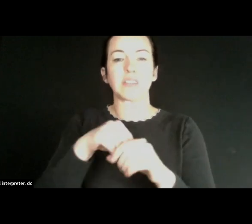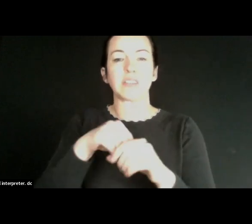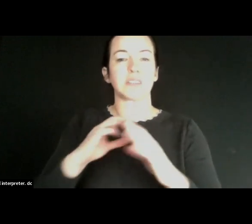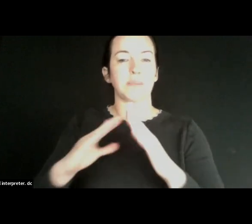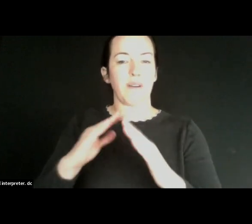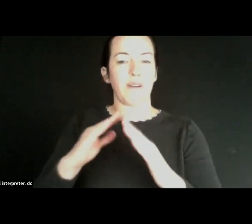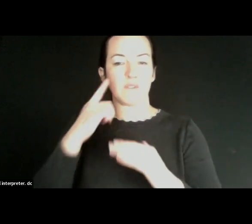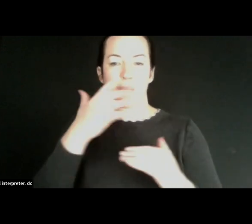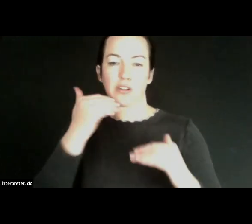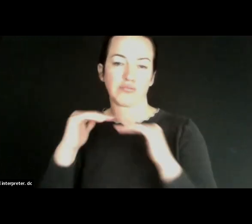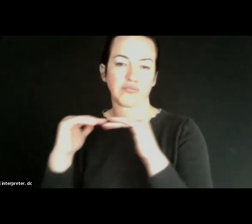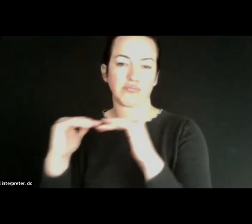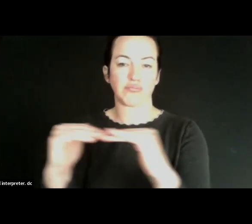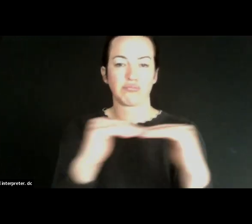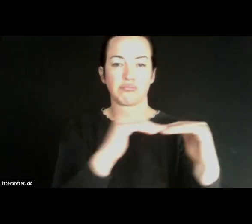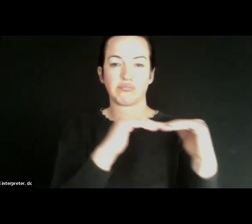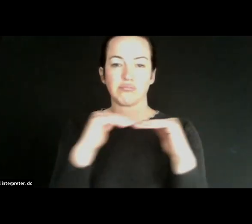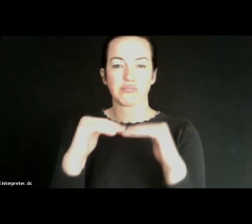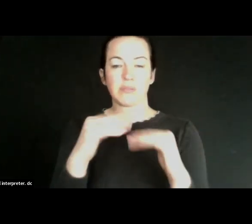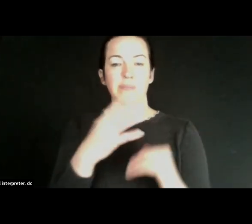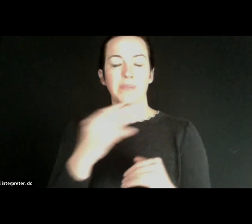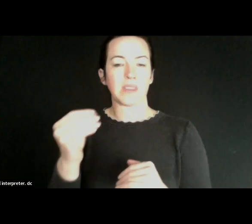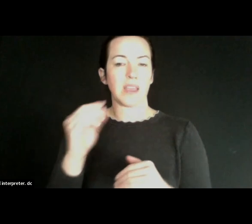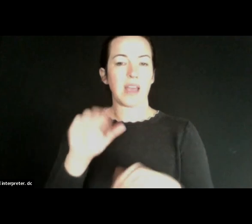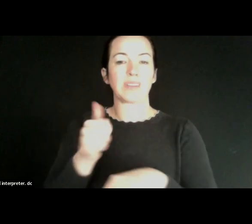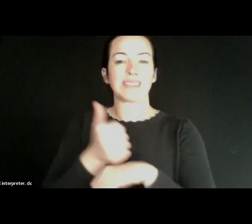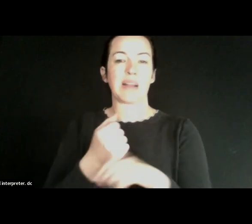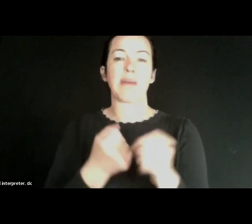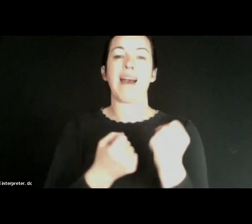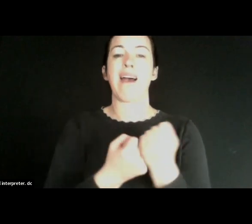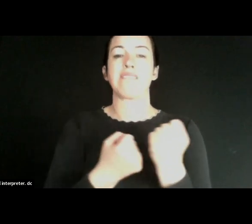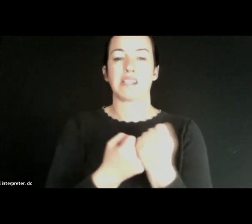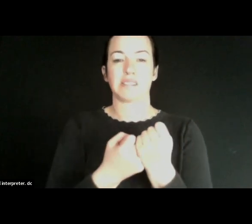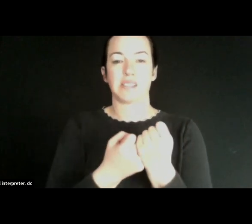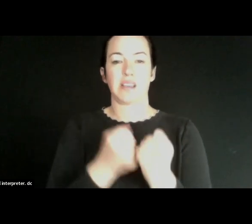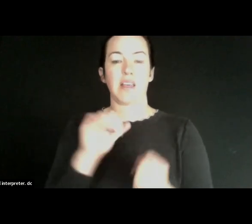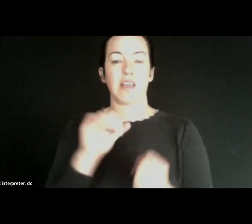the digital divide and we also conducted, because, as part of that membership that we